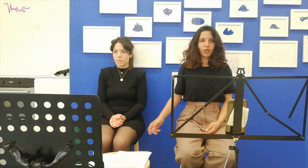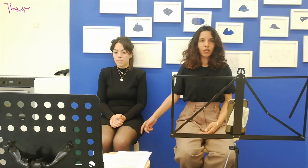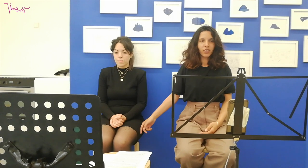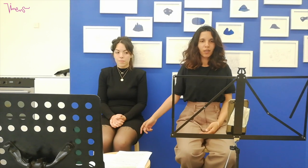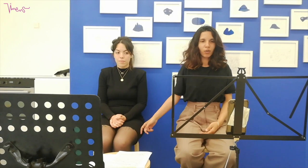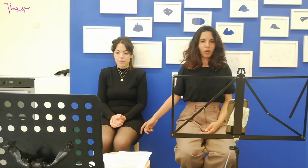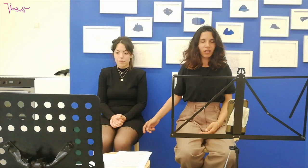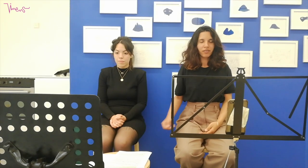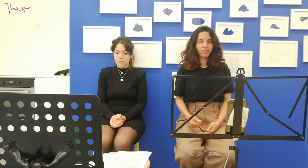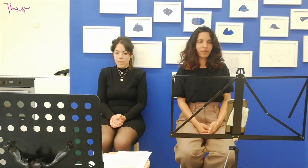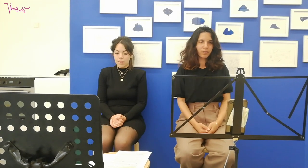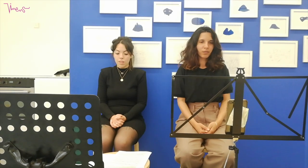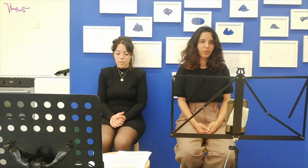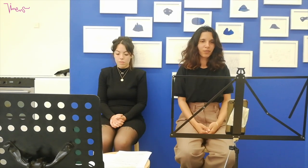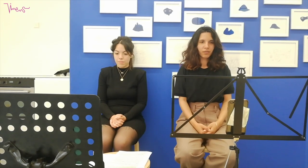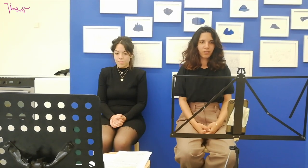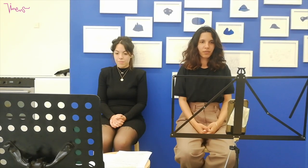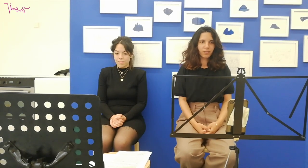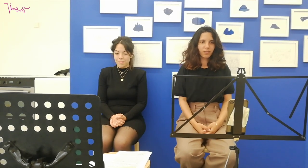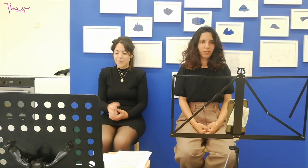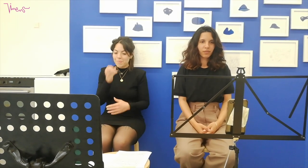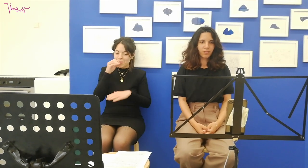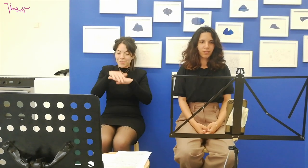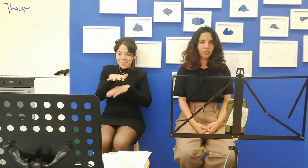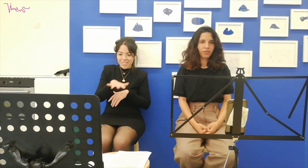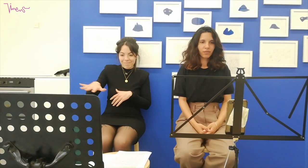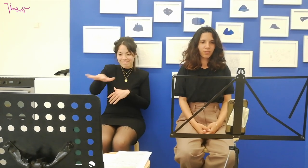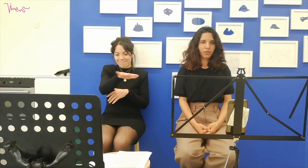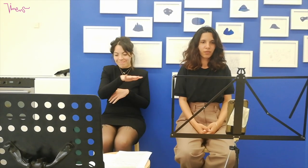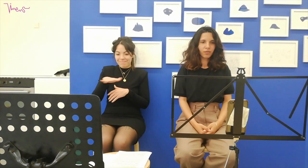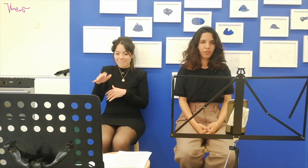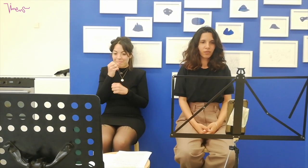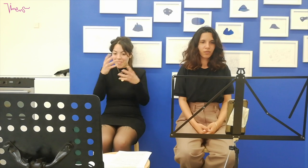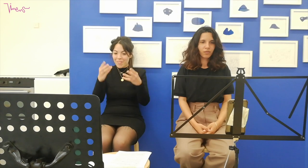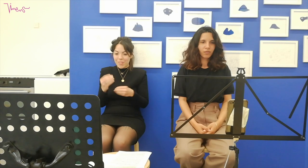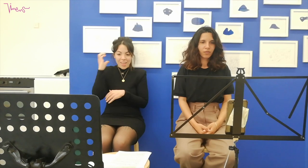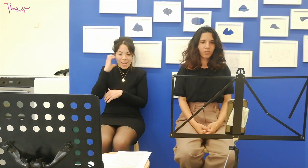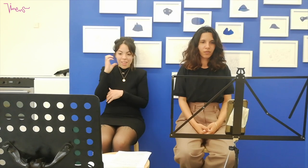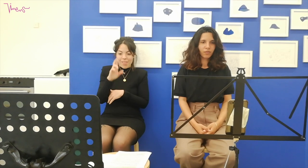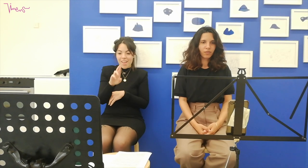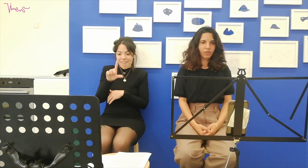(Eve) I'm doing this to you for relief. (Elodia) Alright. Good evening everyone, welcome to the R22 and the antenna of Kadist.